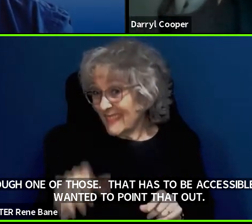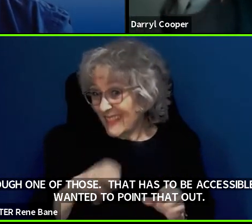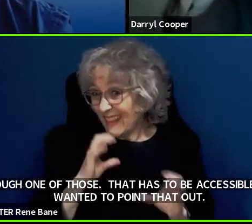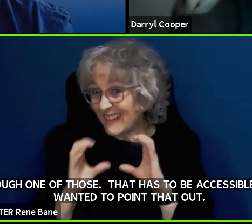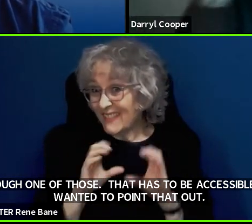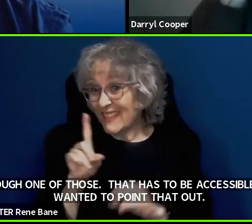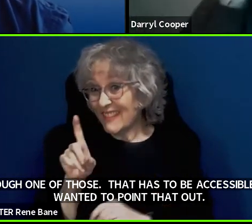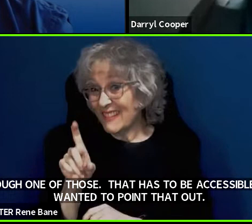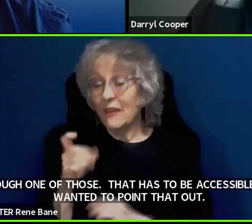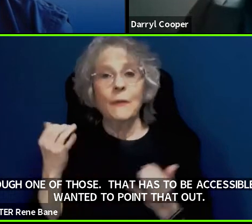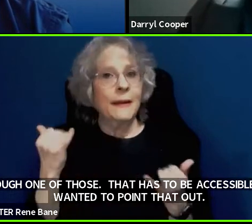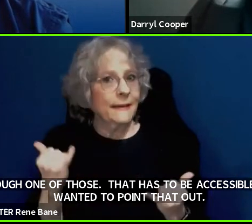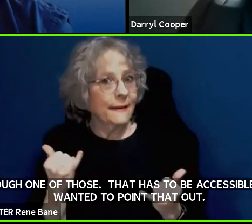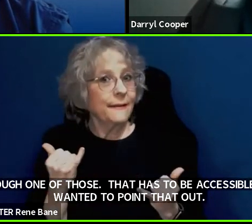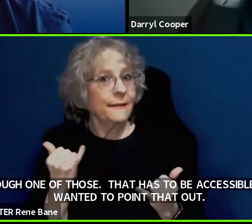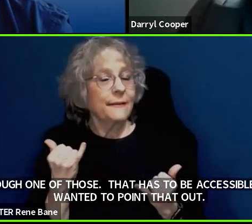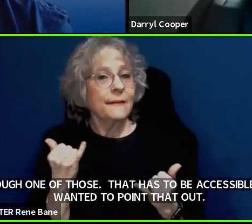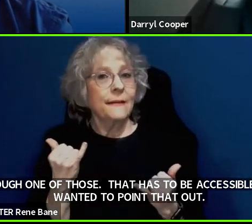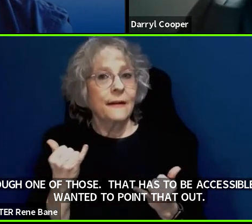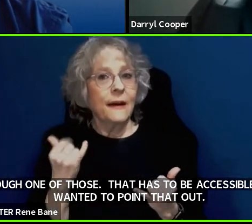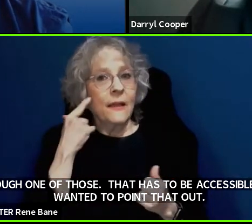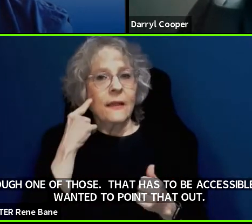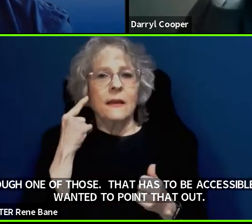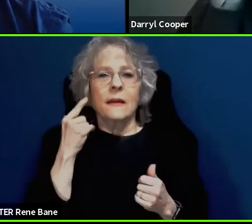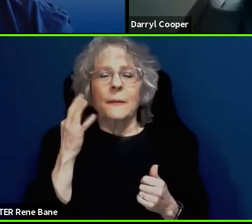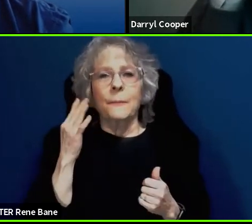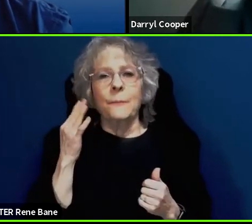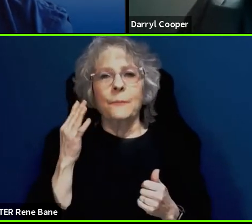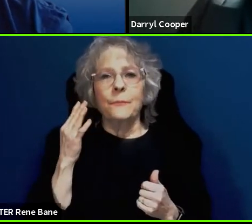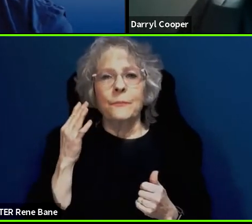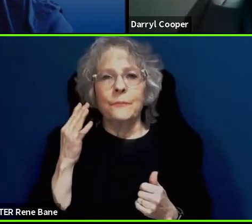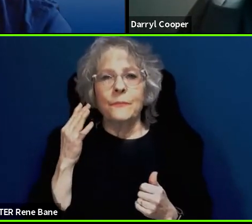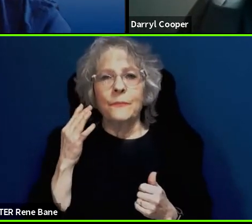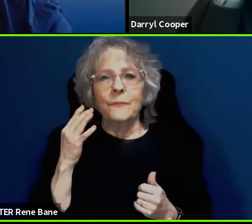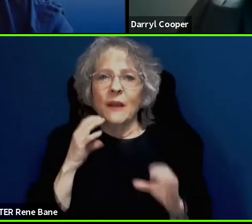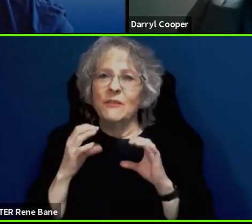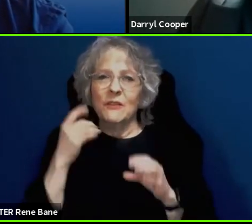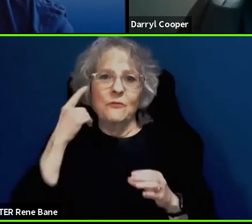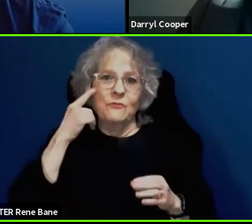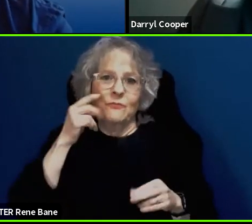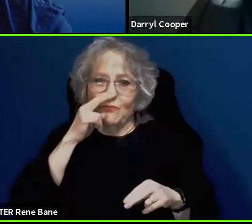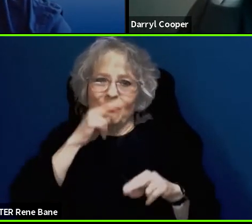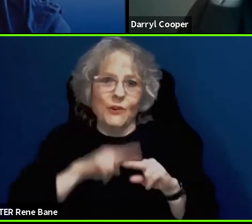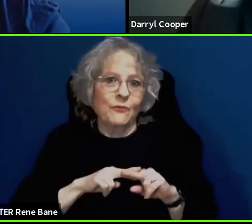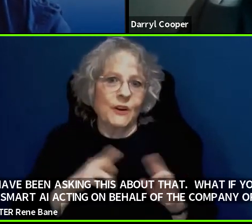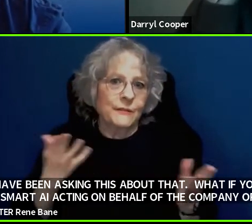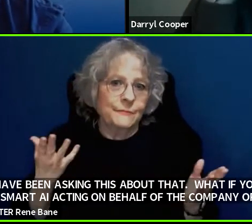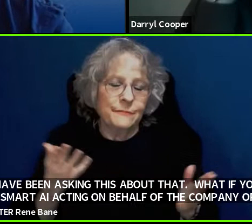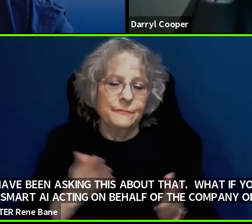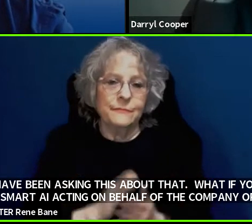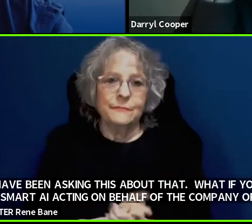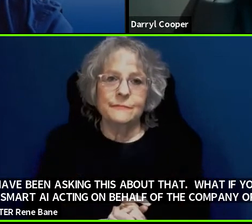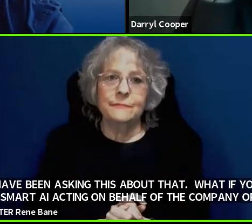it is just a conversation, you know, kind of for fun. I don't know if anybody has considered it.